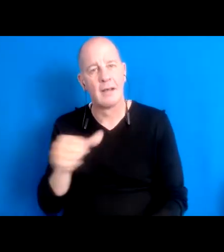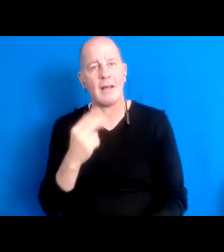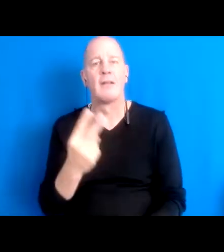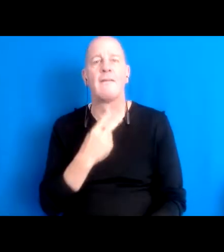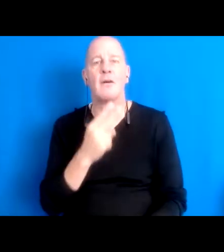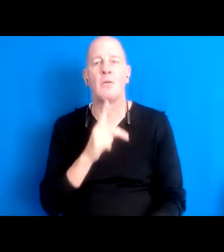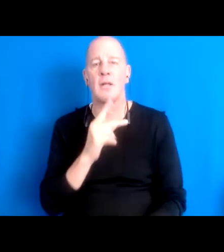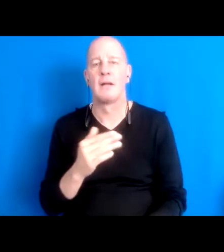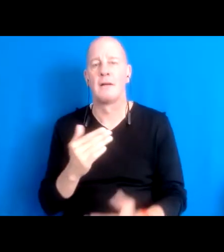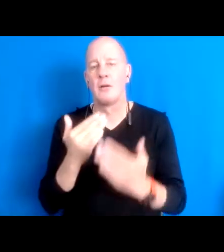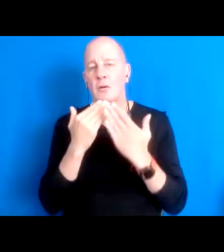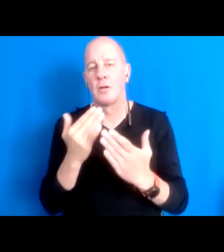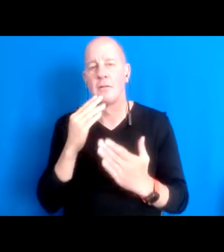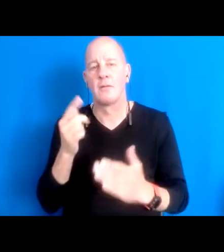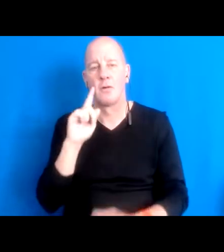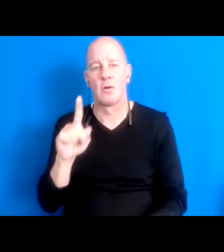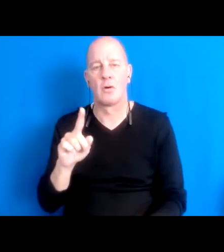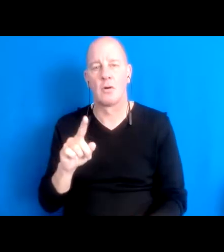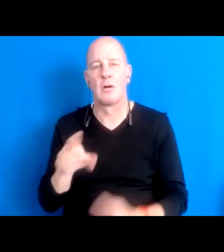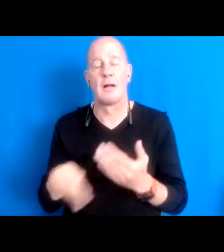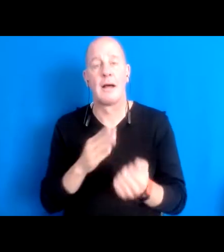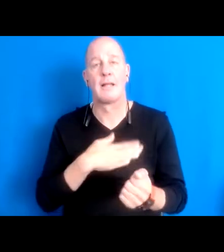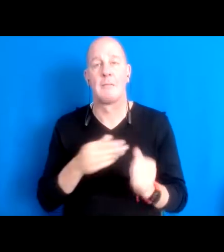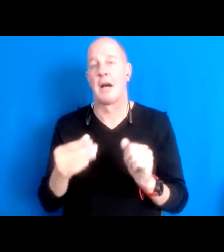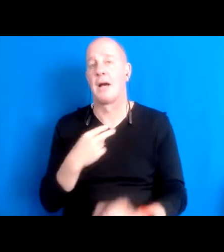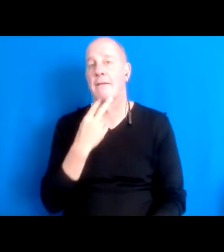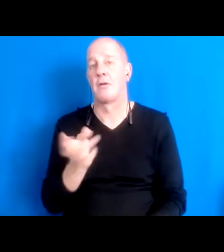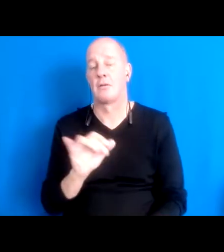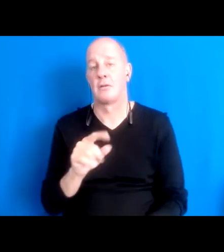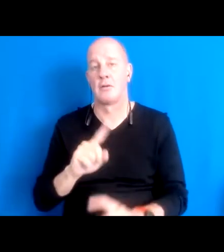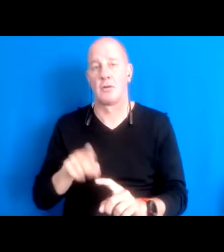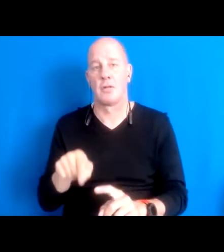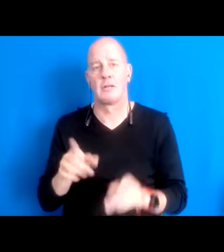to be able to add my voice in to this point in the conversation to open our awareness